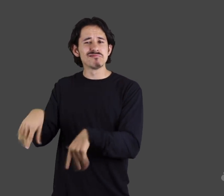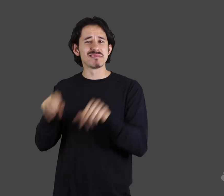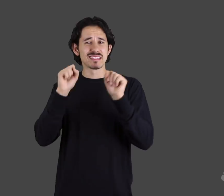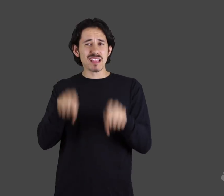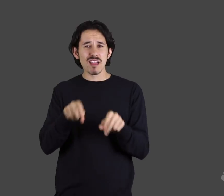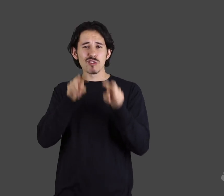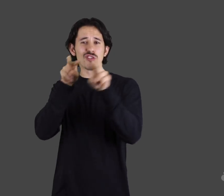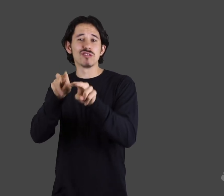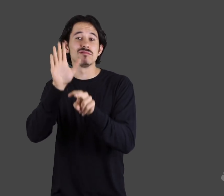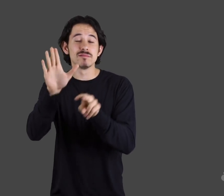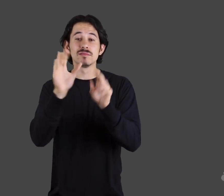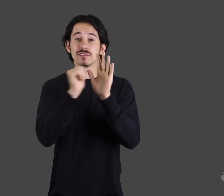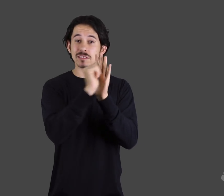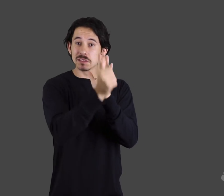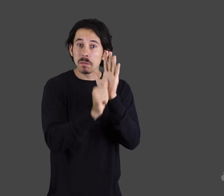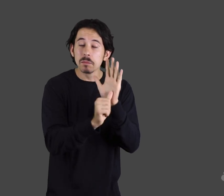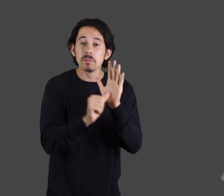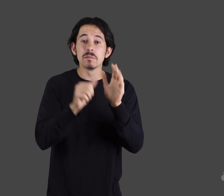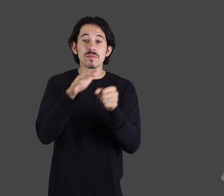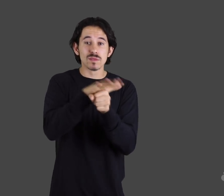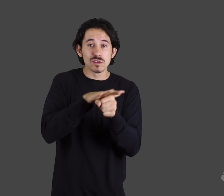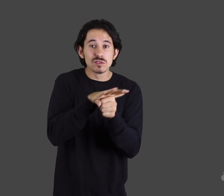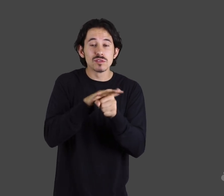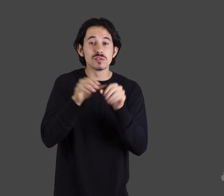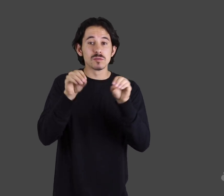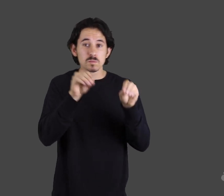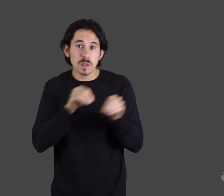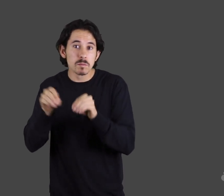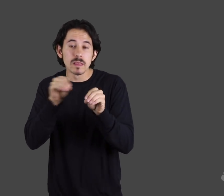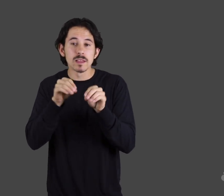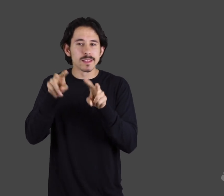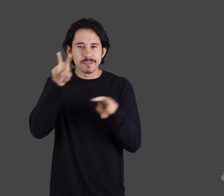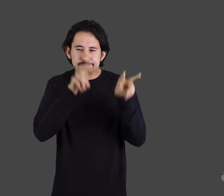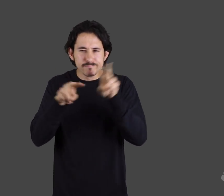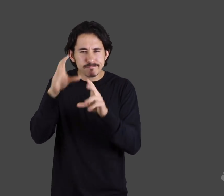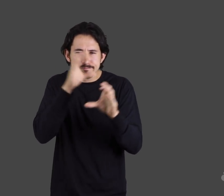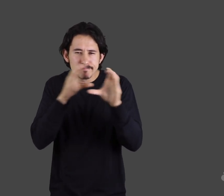And it’s easy -- just click on the search bar, and then select the handshape, location, and movement of the sign you want.